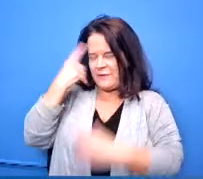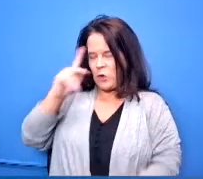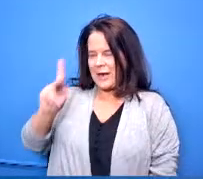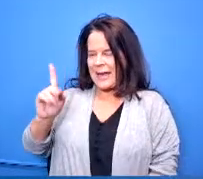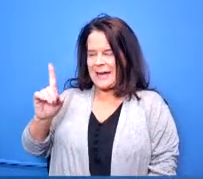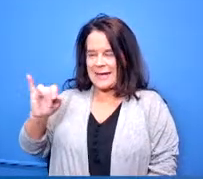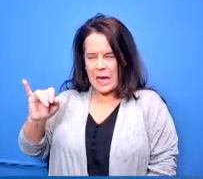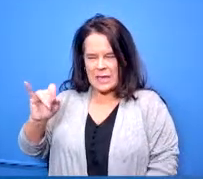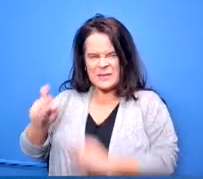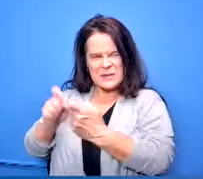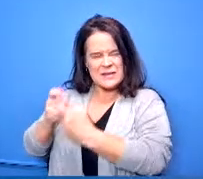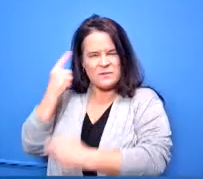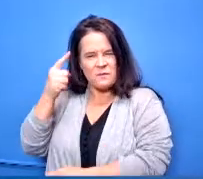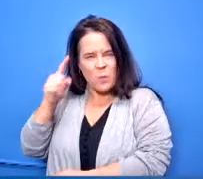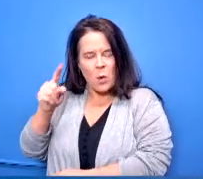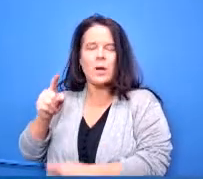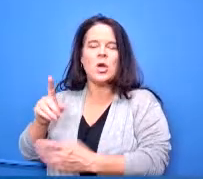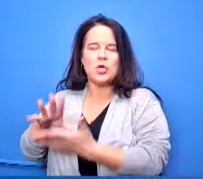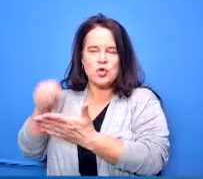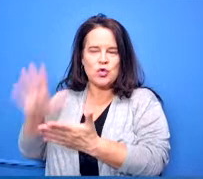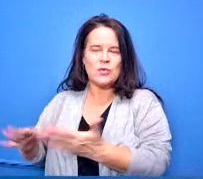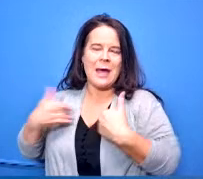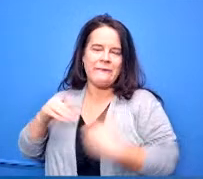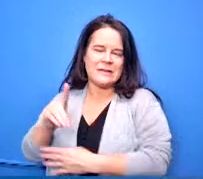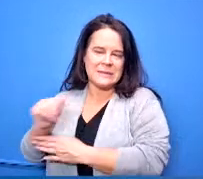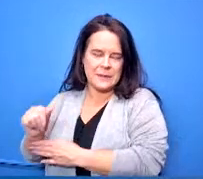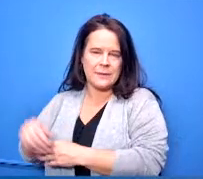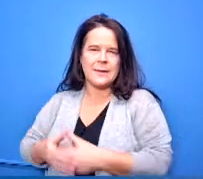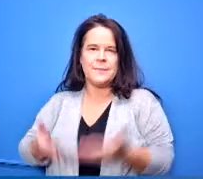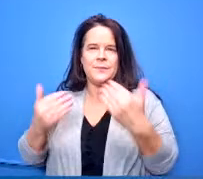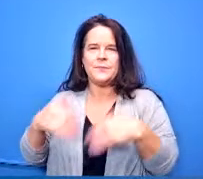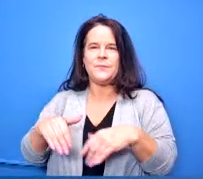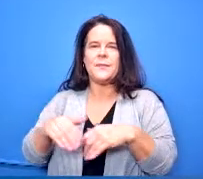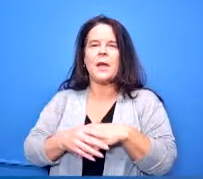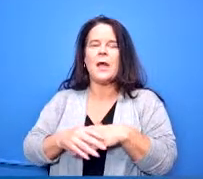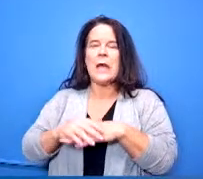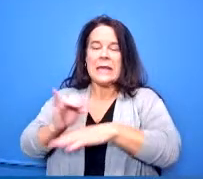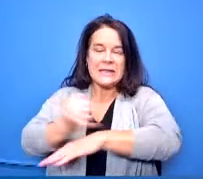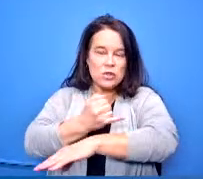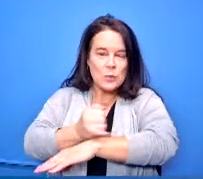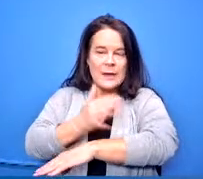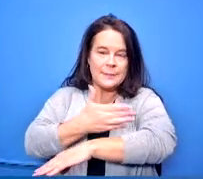disabilities they have an instrumental program a vocal program they have sheltered instruction